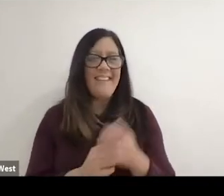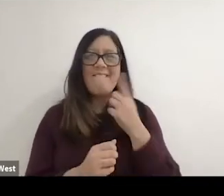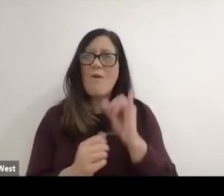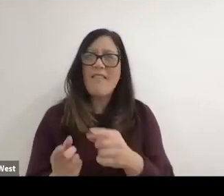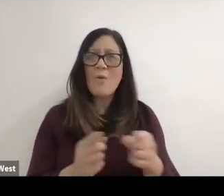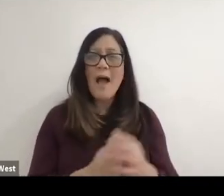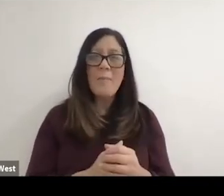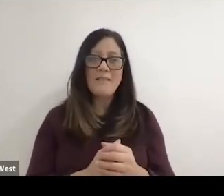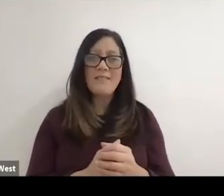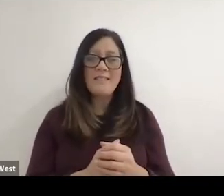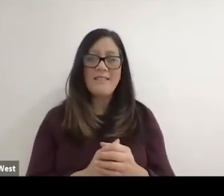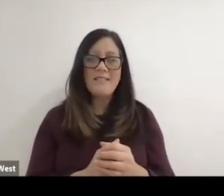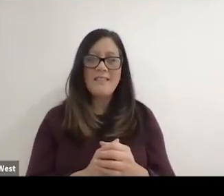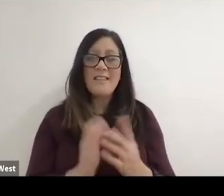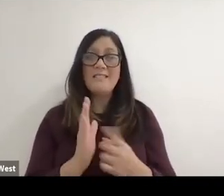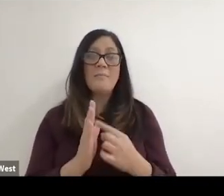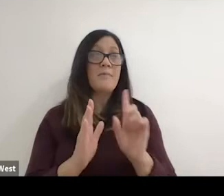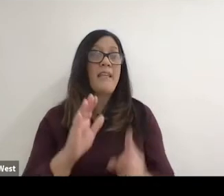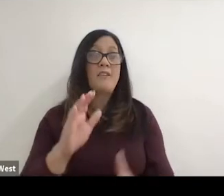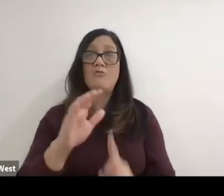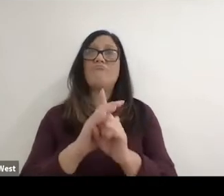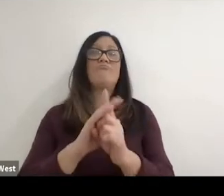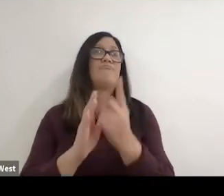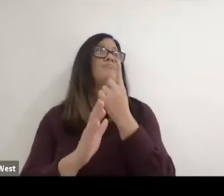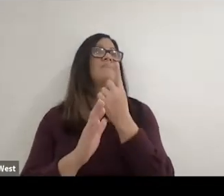Sometimes they just presented in front the present themselves to you.